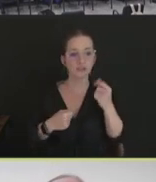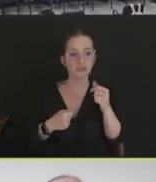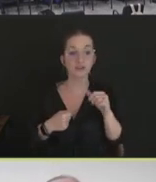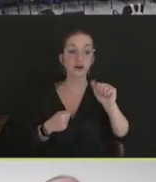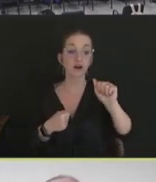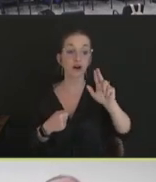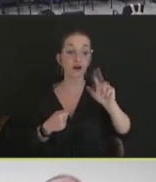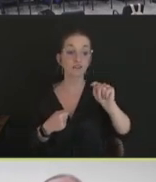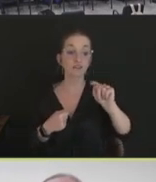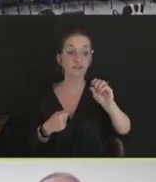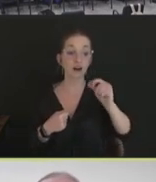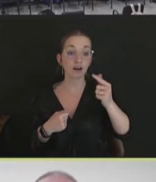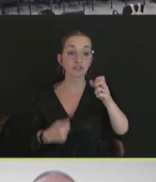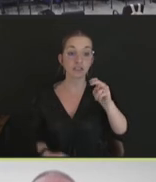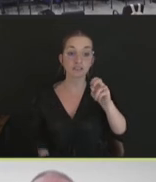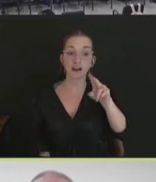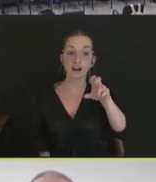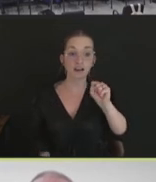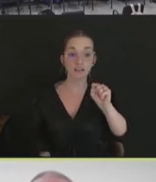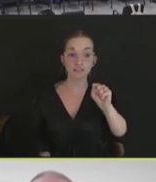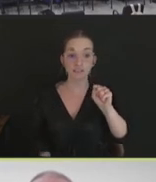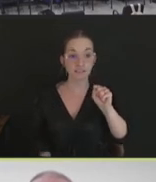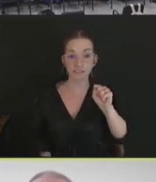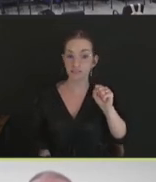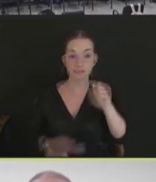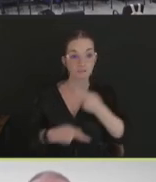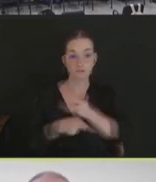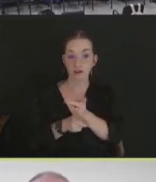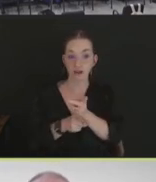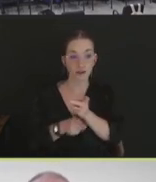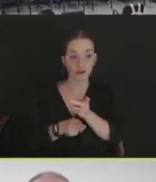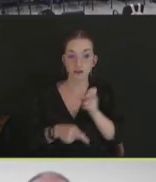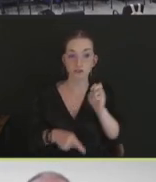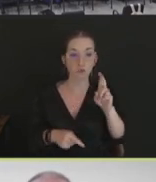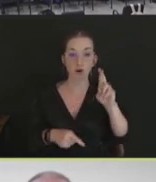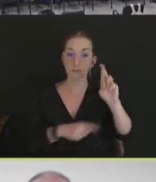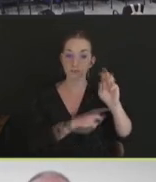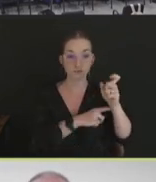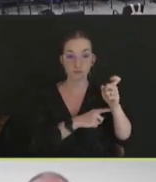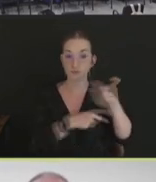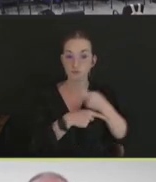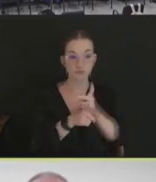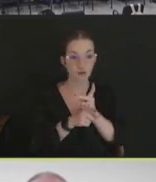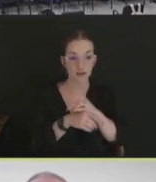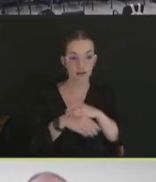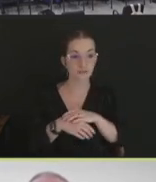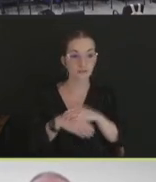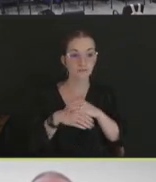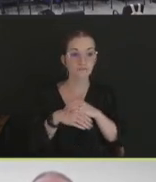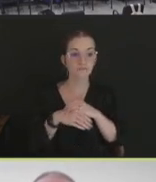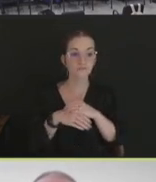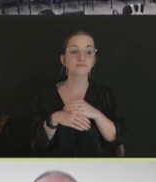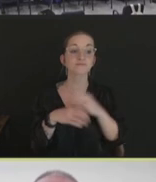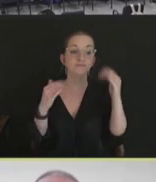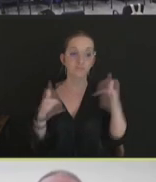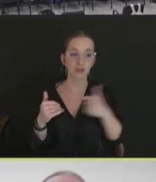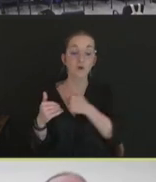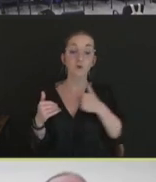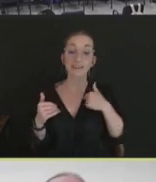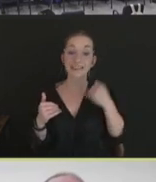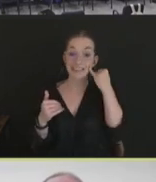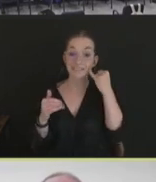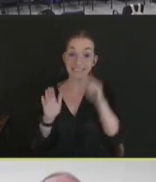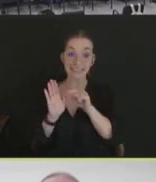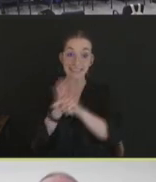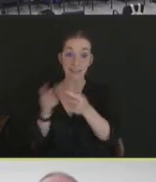Similar to other vaccines that we license, if it's a killed product, we require a firm -- that they